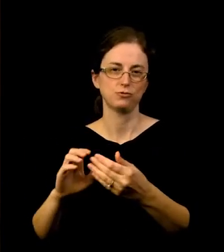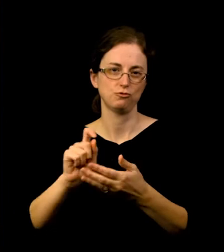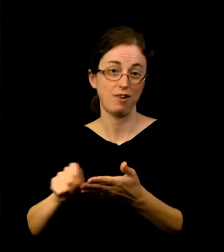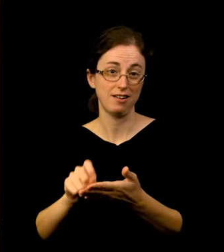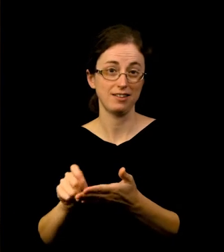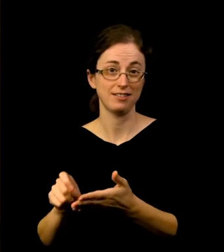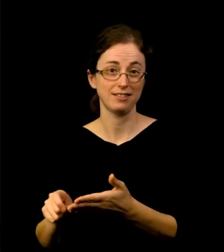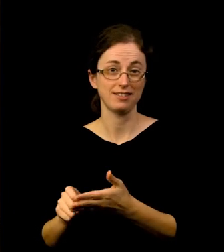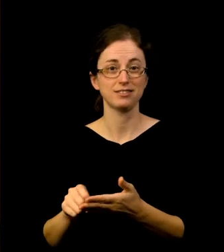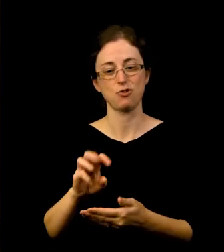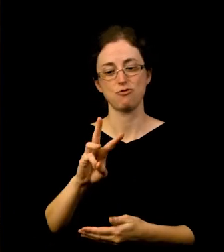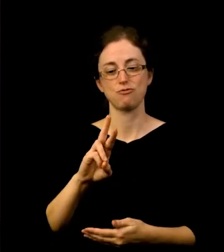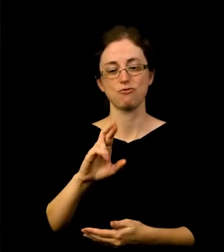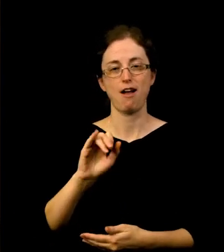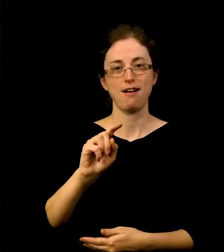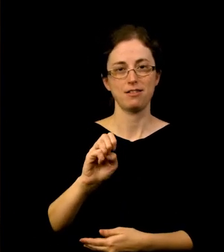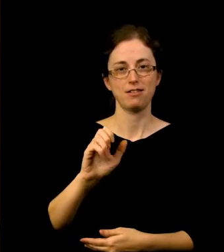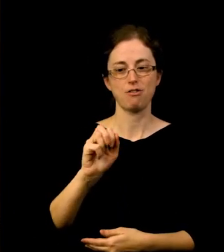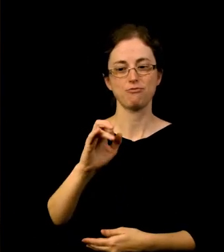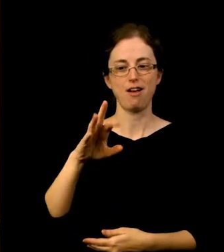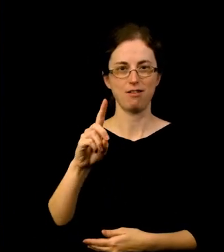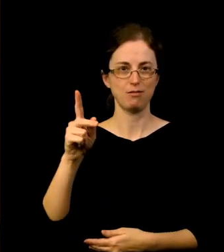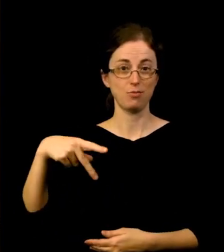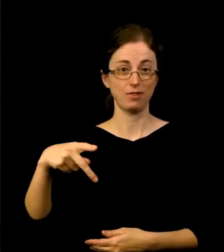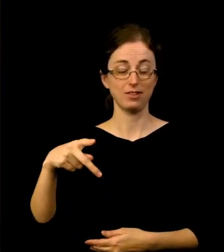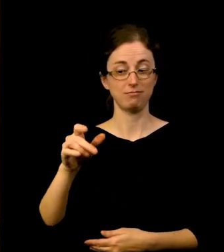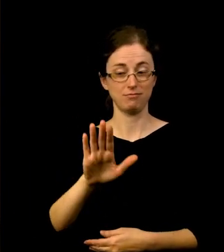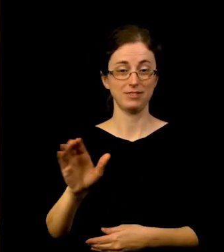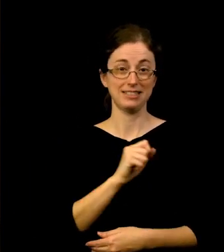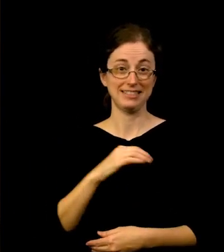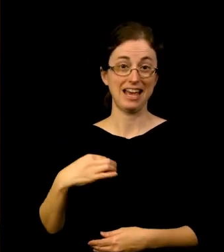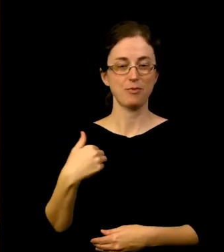And with Write Around Portland staff, we develop weekly prompts in our Wright Around PAM series.